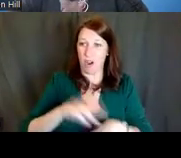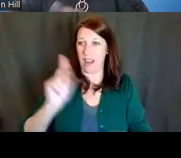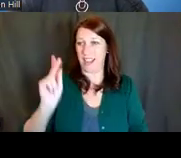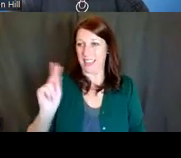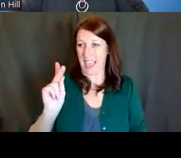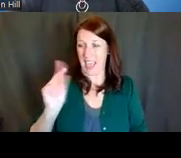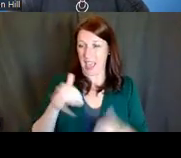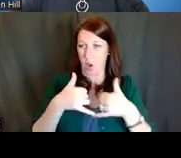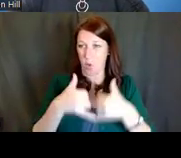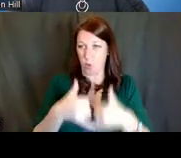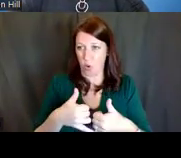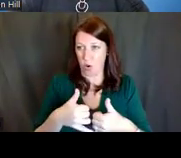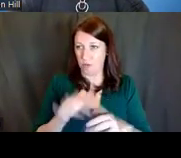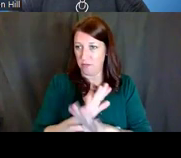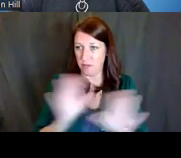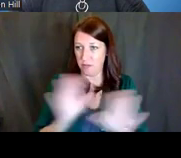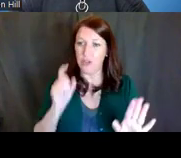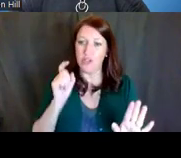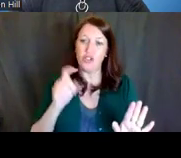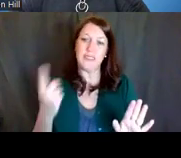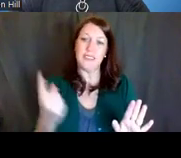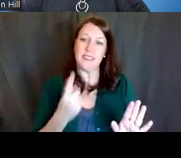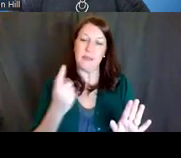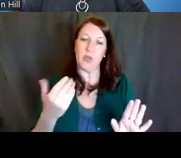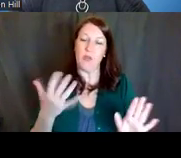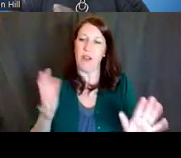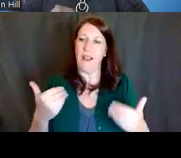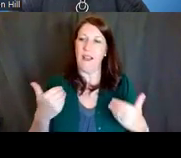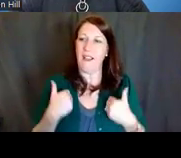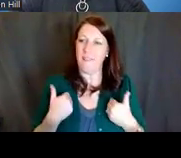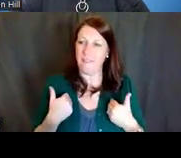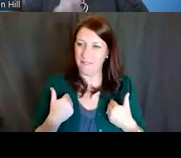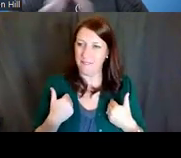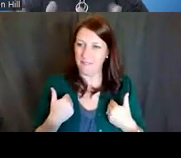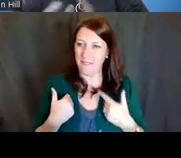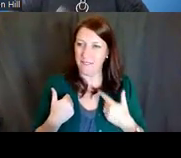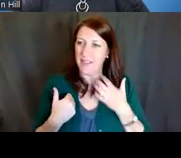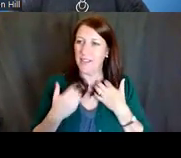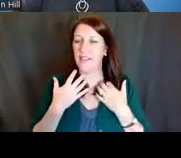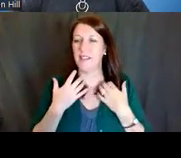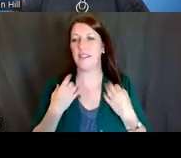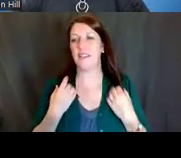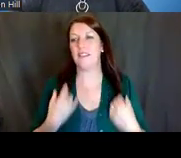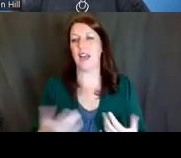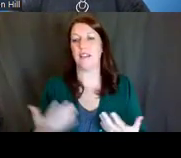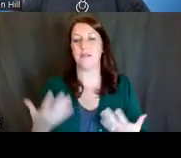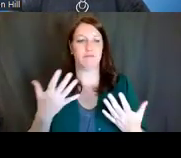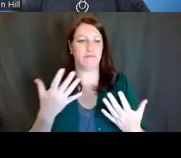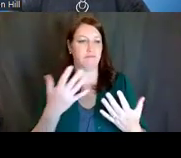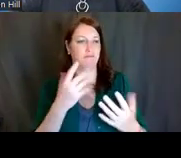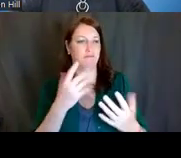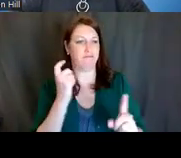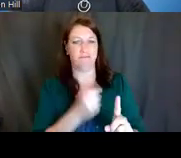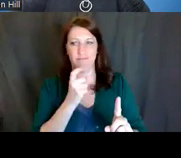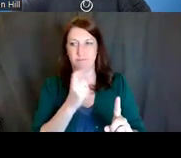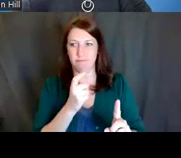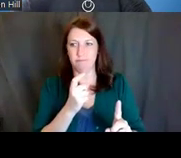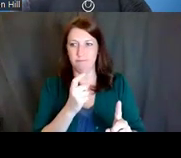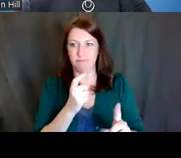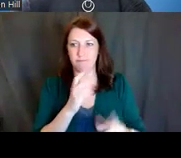that should be something that you have that's a given as you're getting a K.